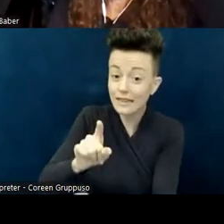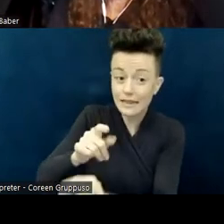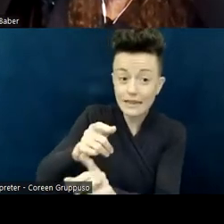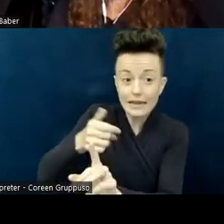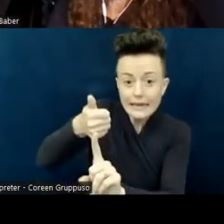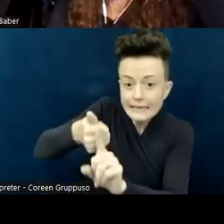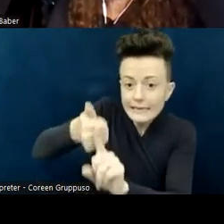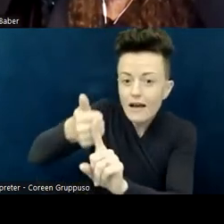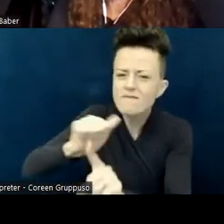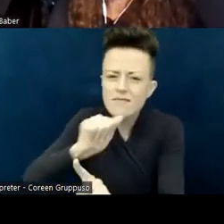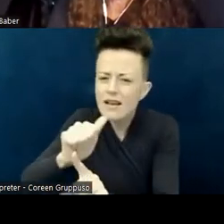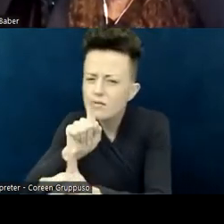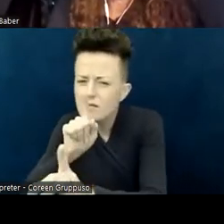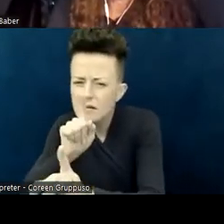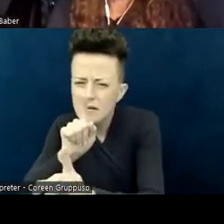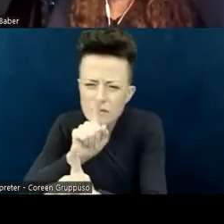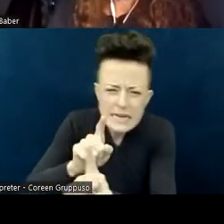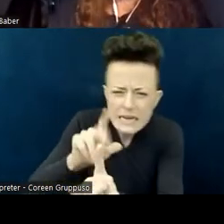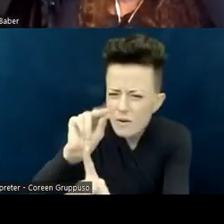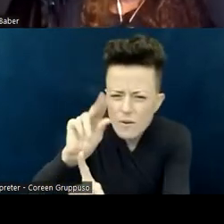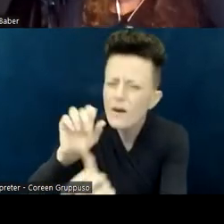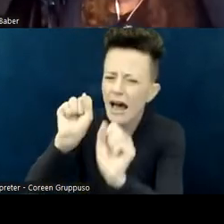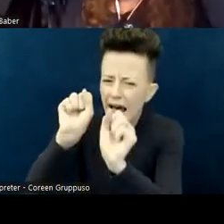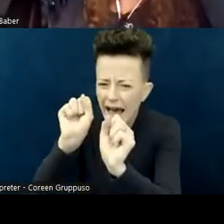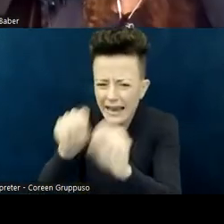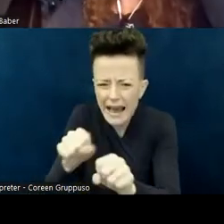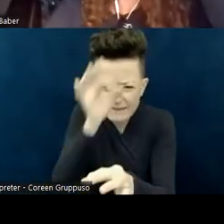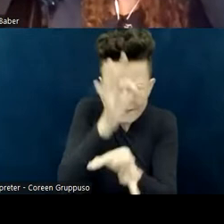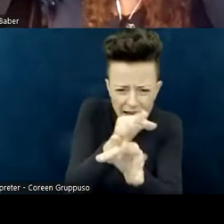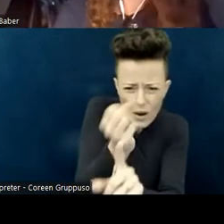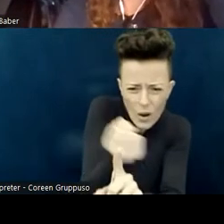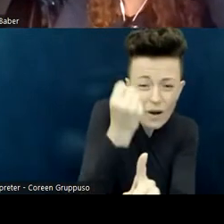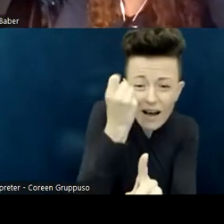that does not have ableism. Then, in today's— I added this piece, Melinda—